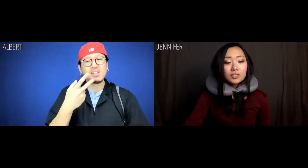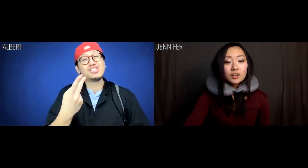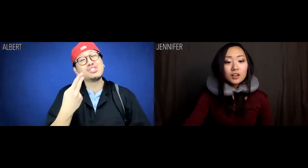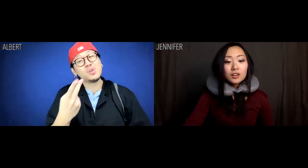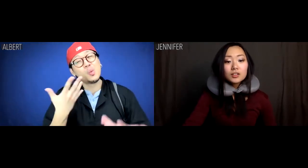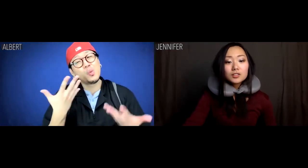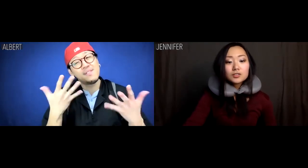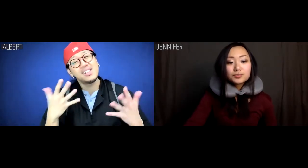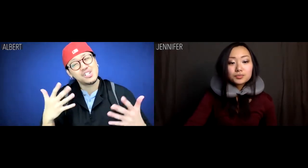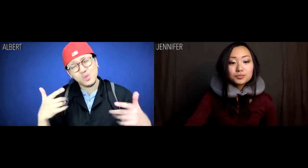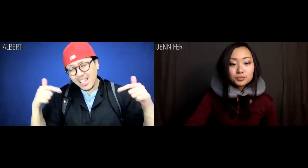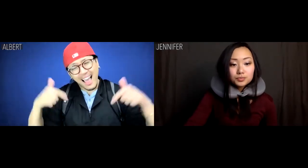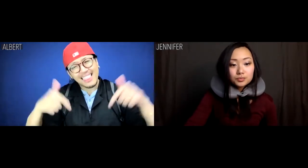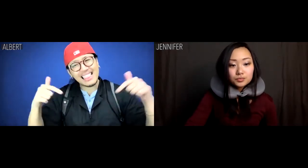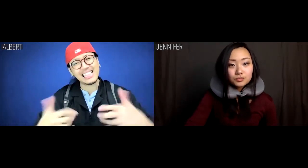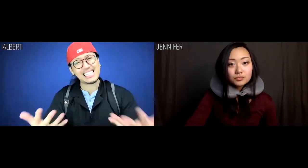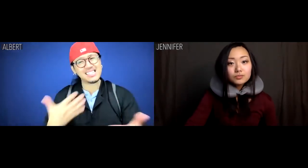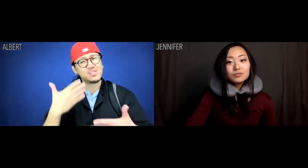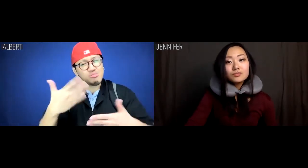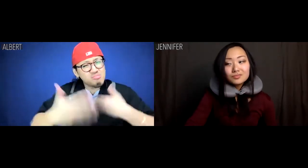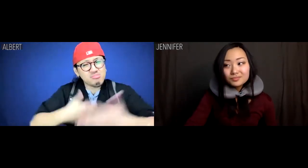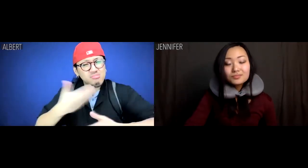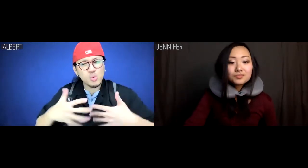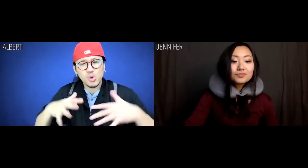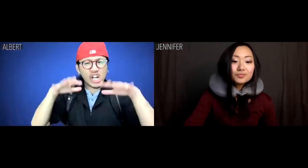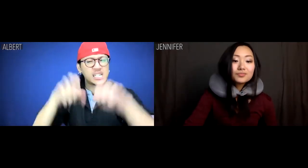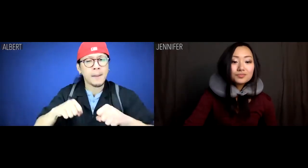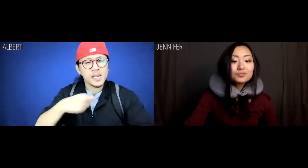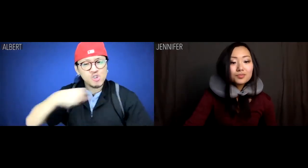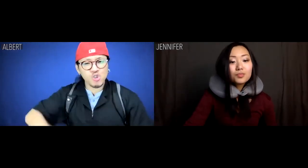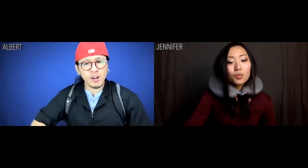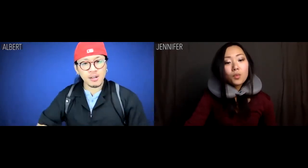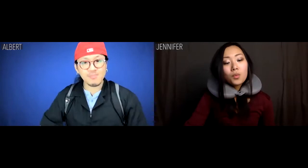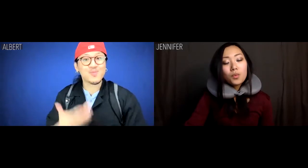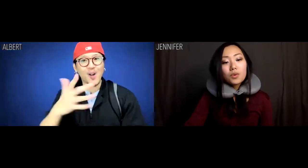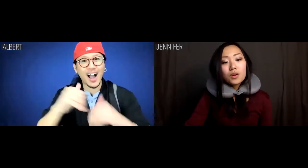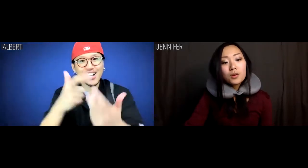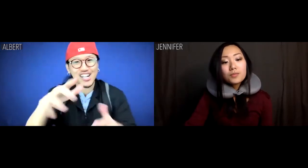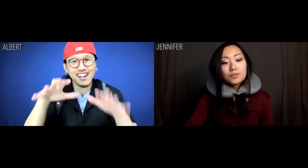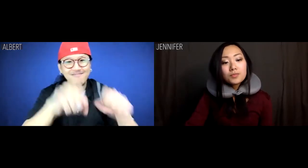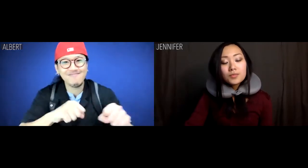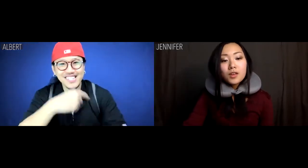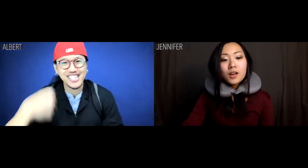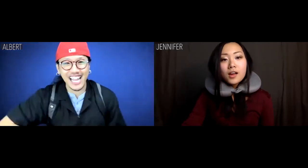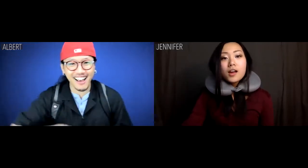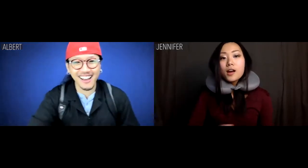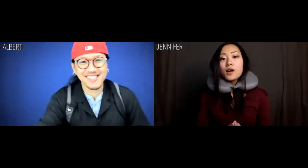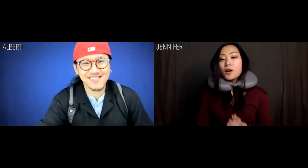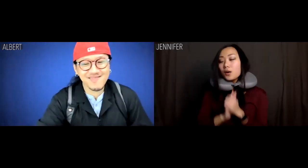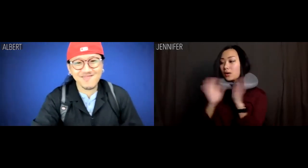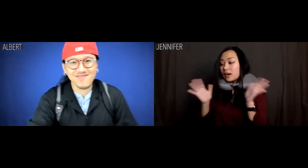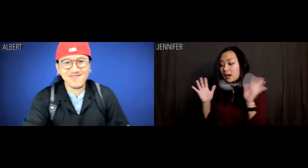Jen, we got this. We are going to dominate China. How are you going to dominate China?